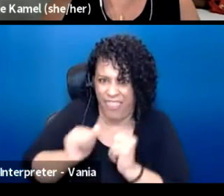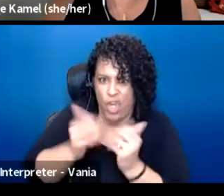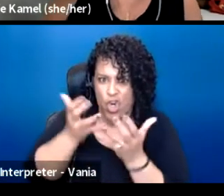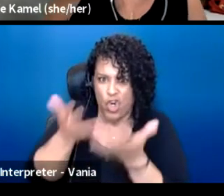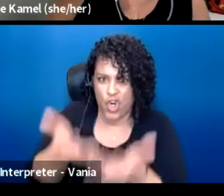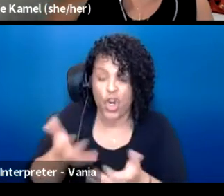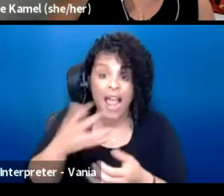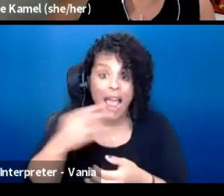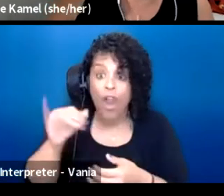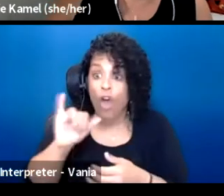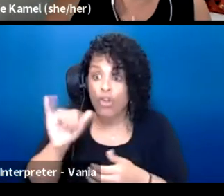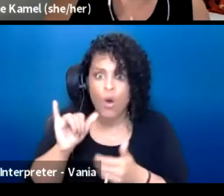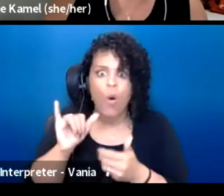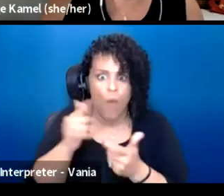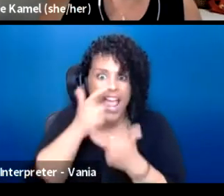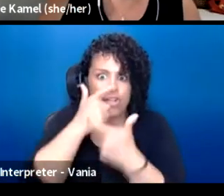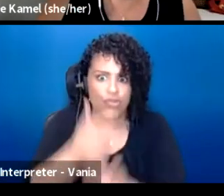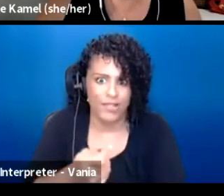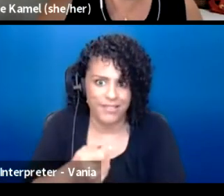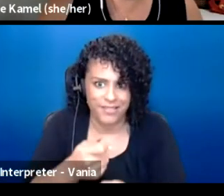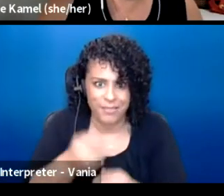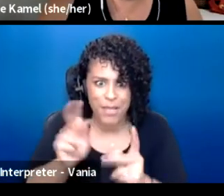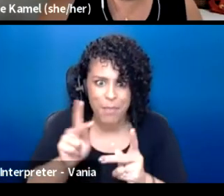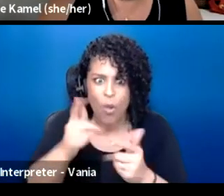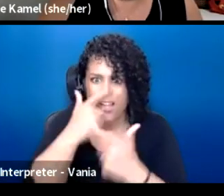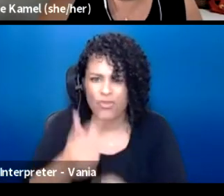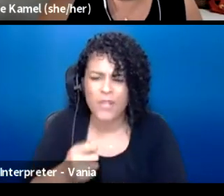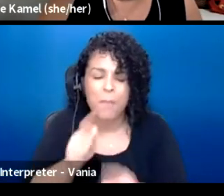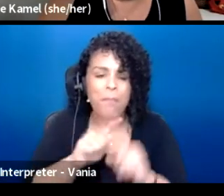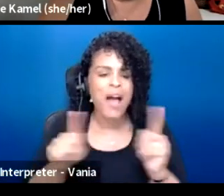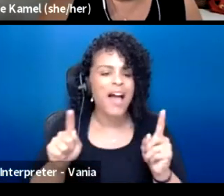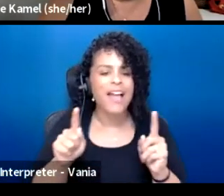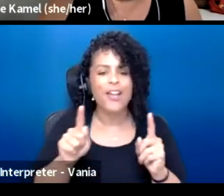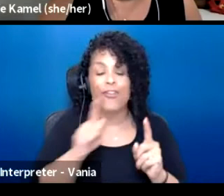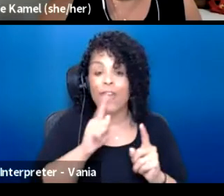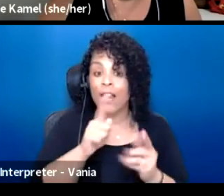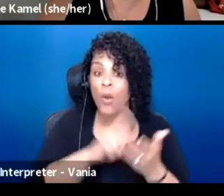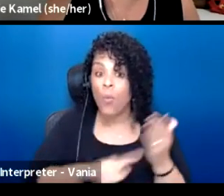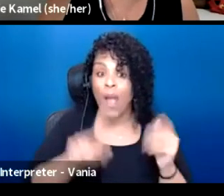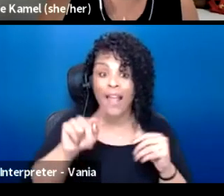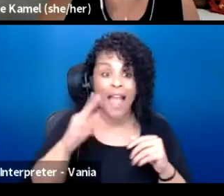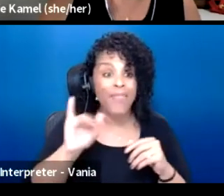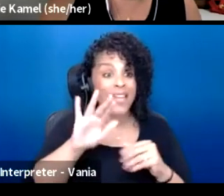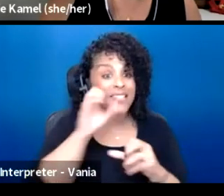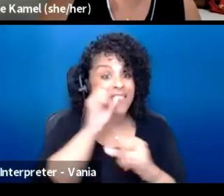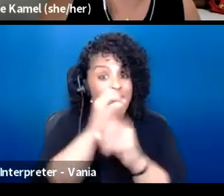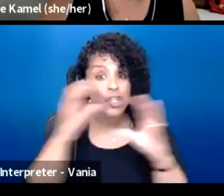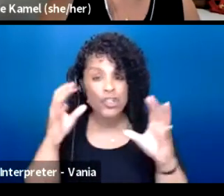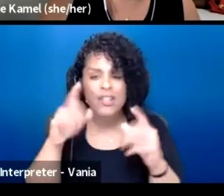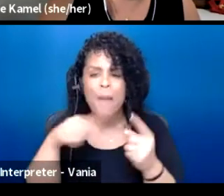which only plays to the people that see the value. But what Kathy's vision is about access.